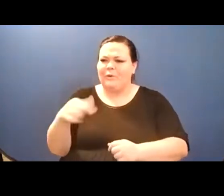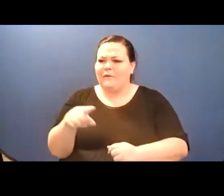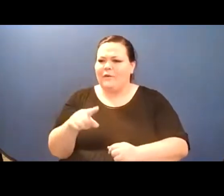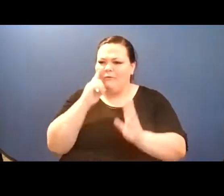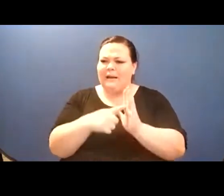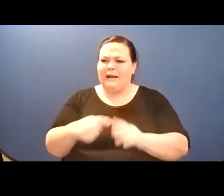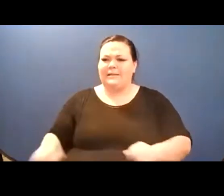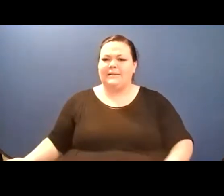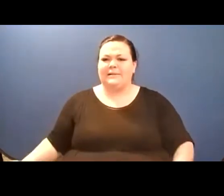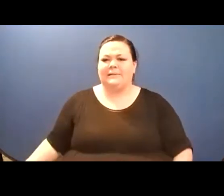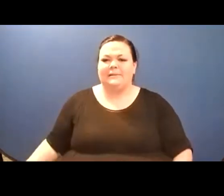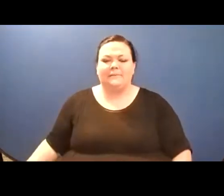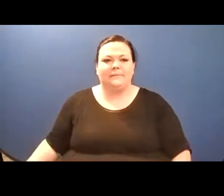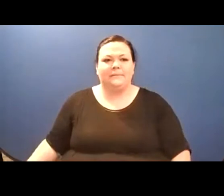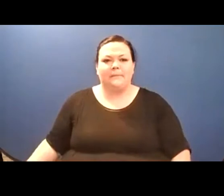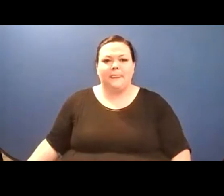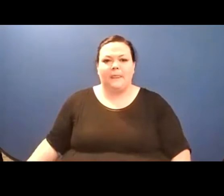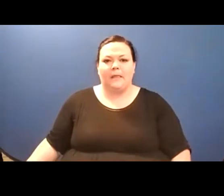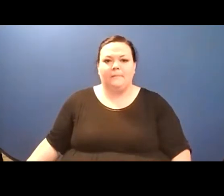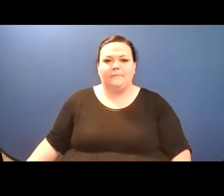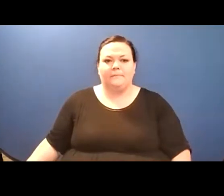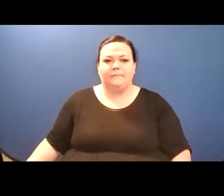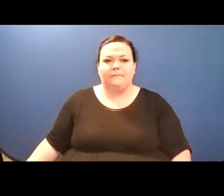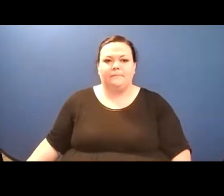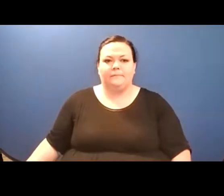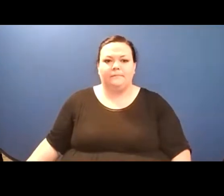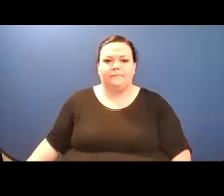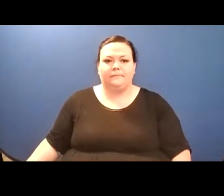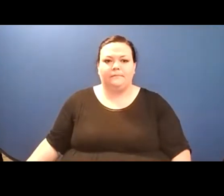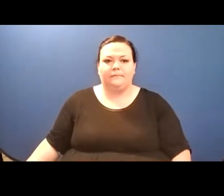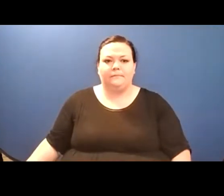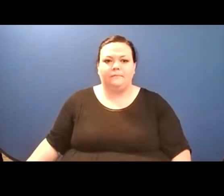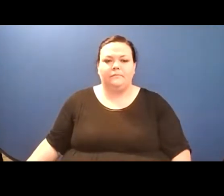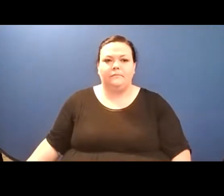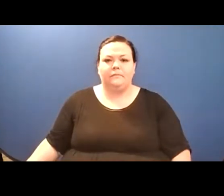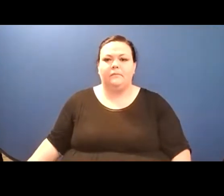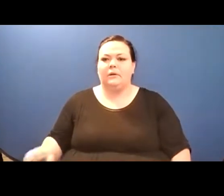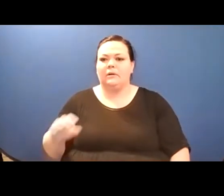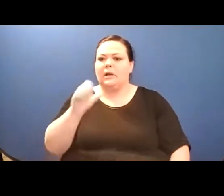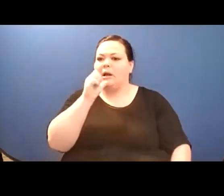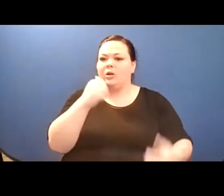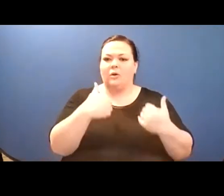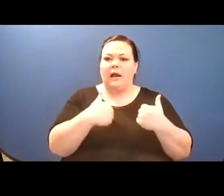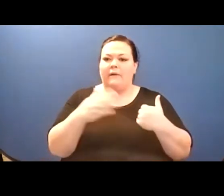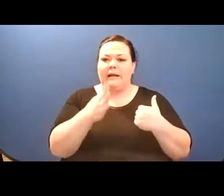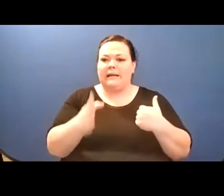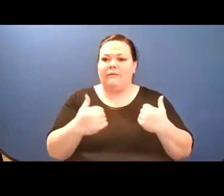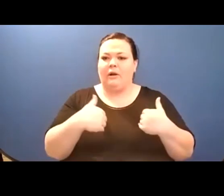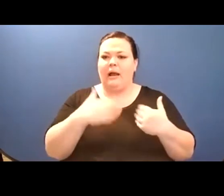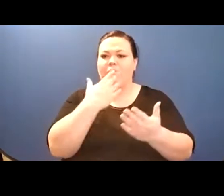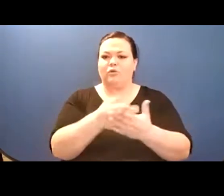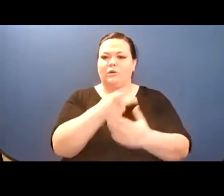proves prosody but people feel rhythm in their bodies.// The body is pronounced bawdy.// And